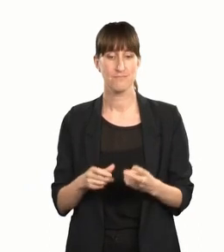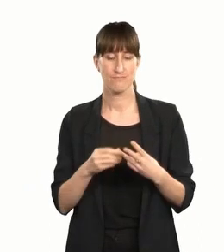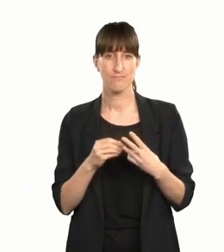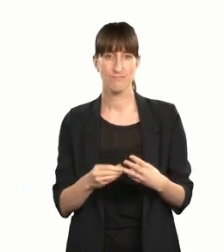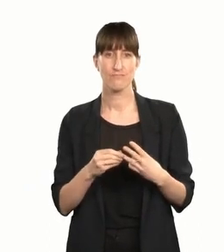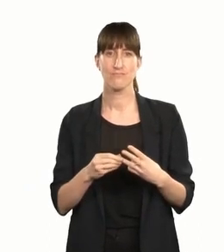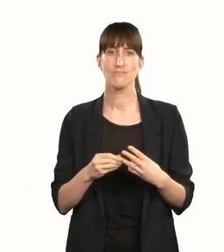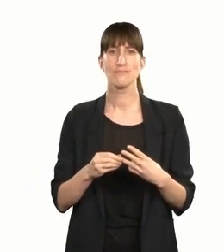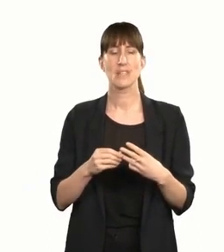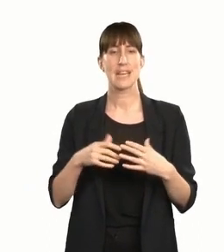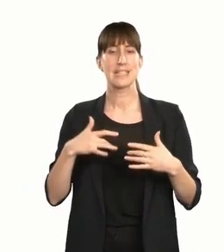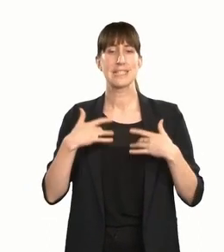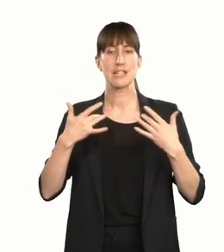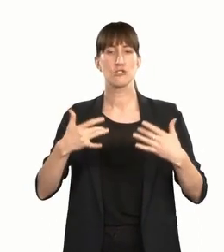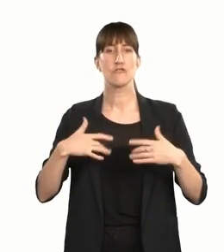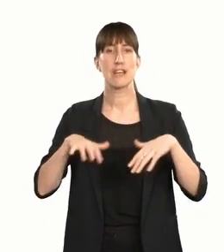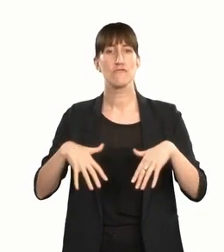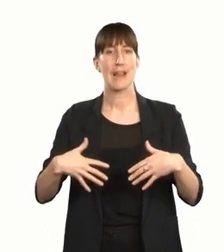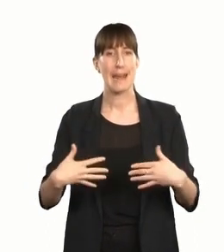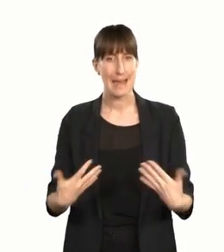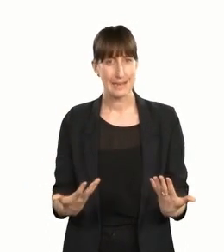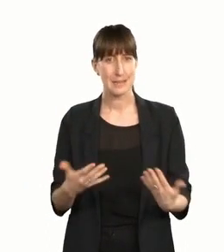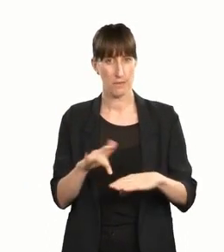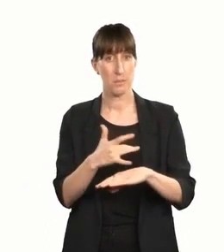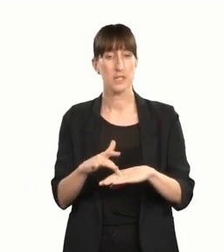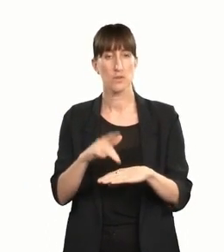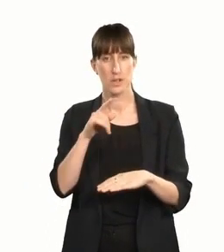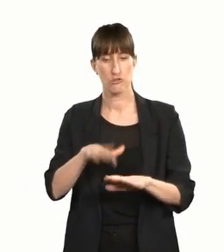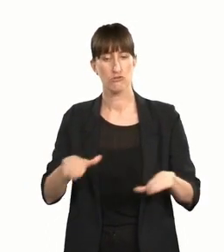sensory-relaxed performances for children with autism.